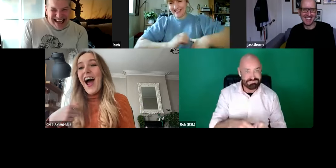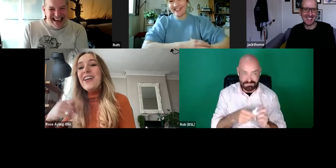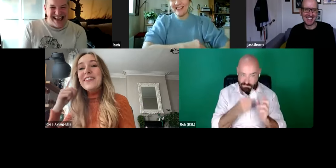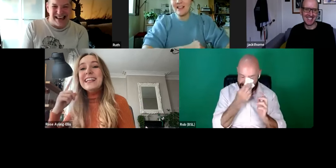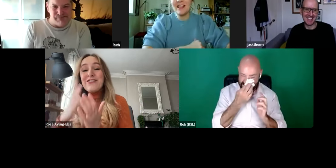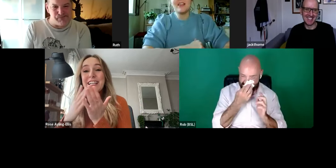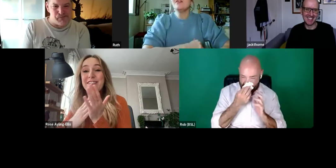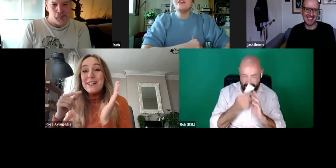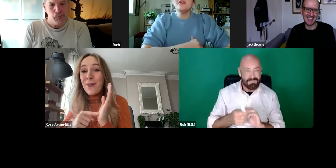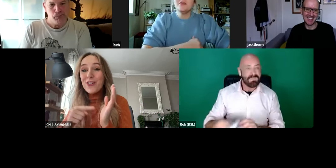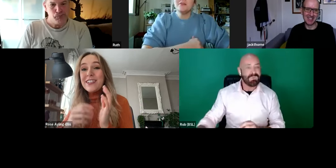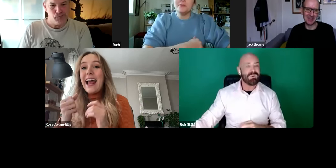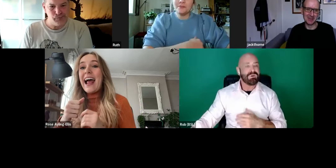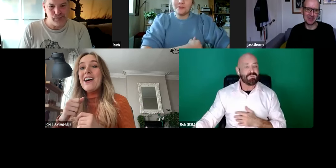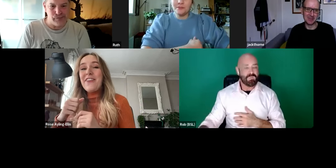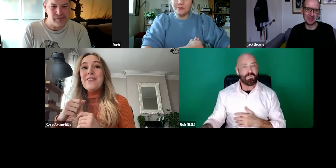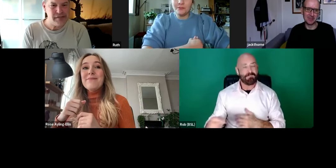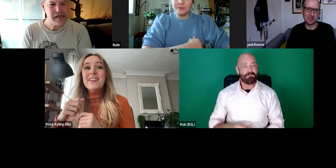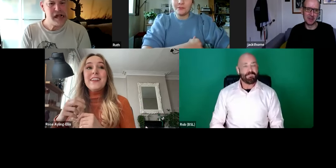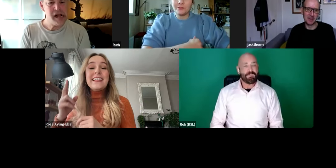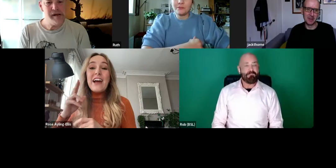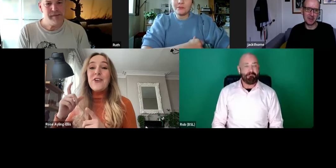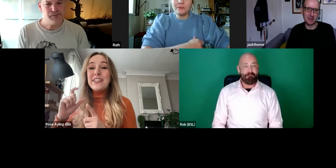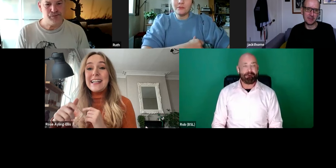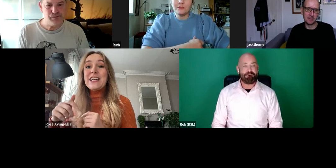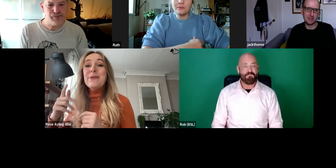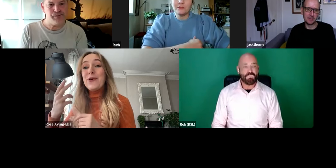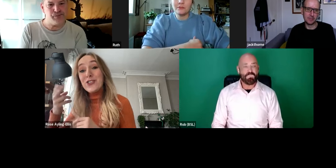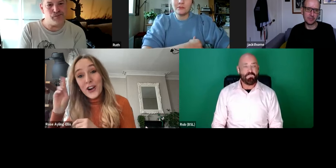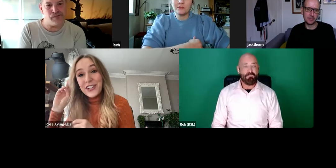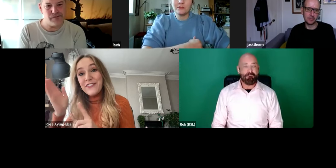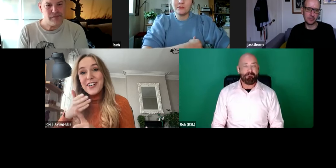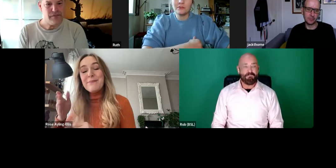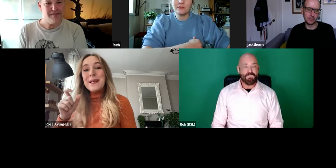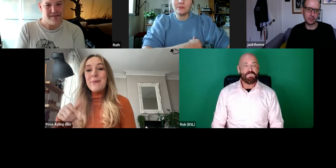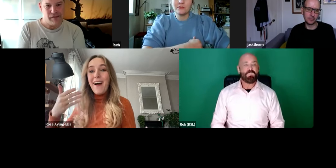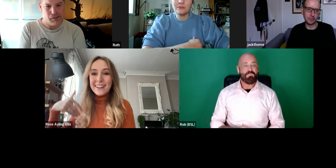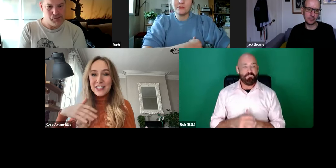I think it's really important to have deaf, disabled and neurodivergent people behind the